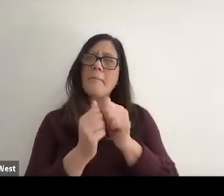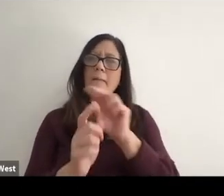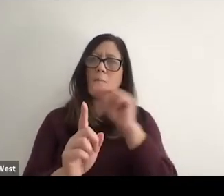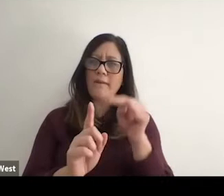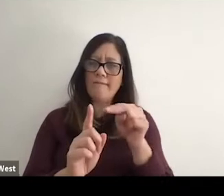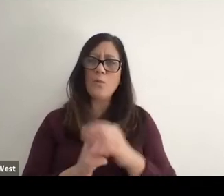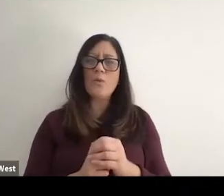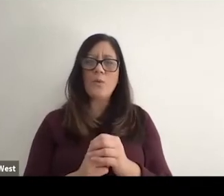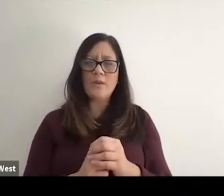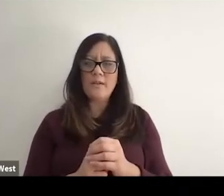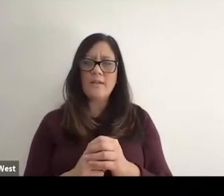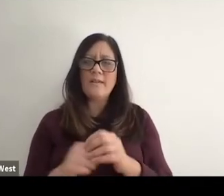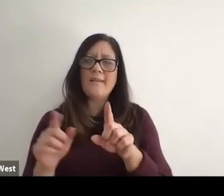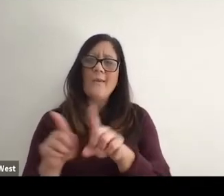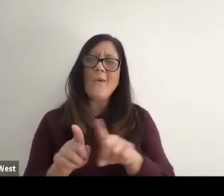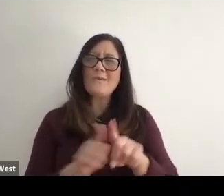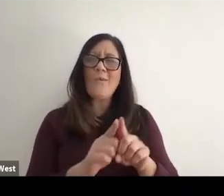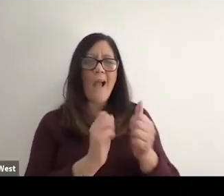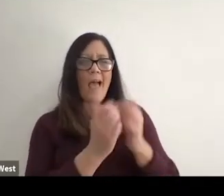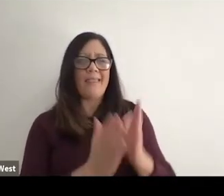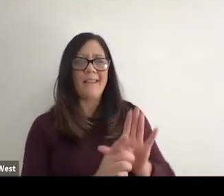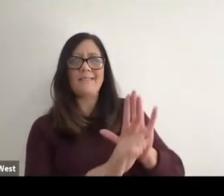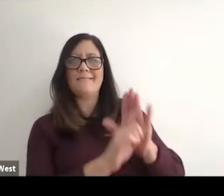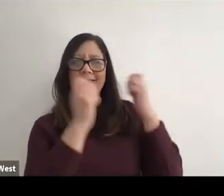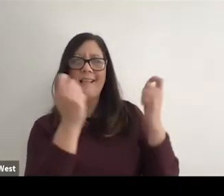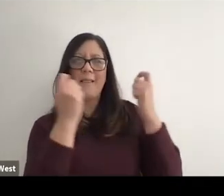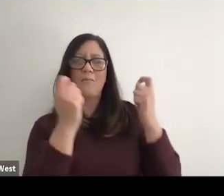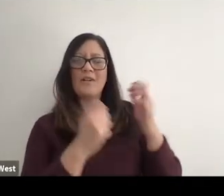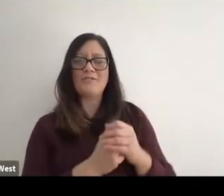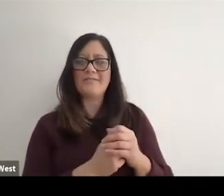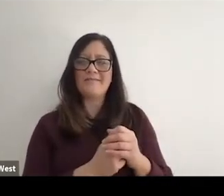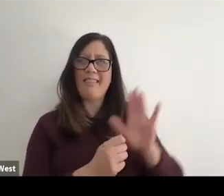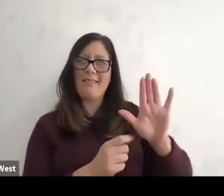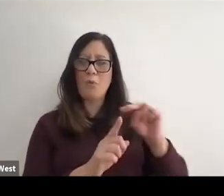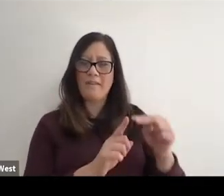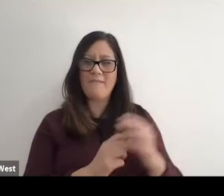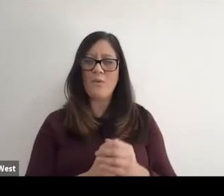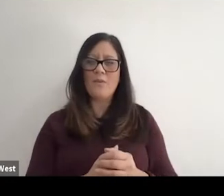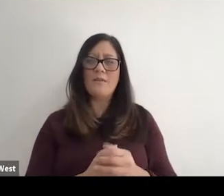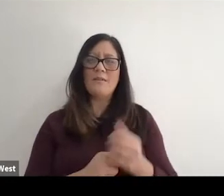of view and for celebration of the athlete's point of view. And I think that a lot of programs